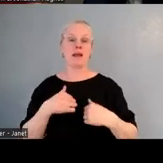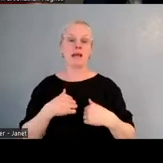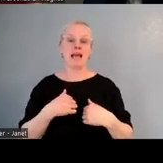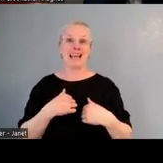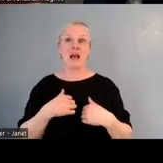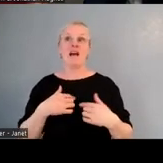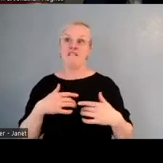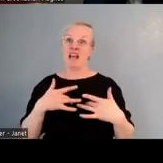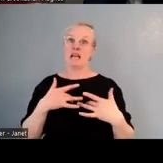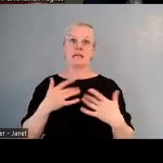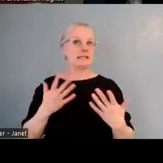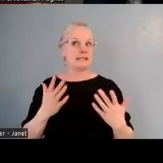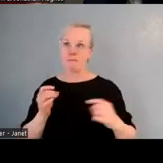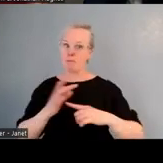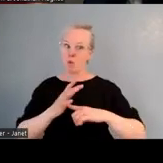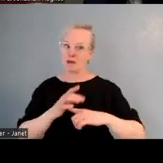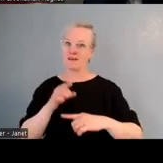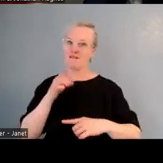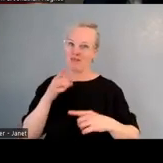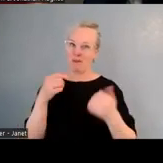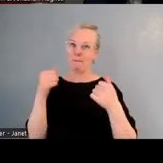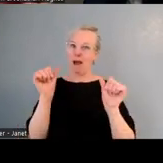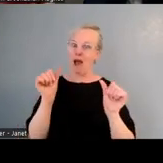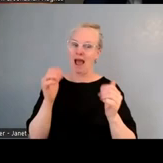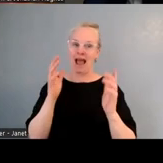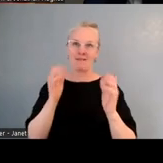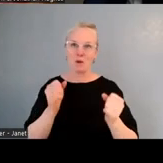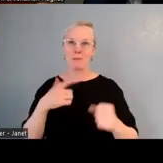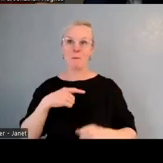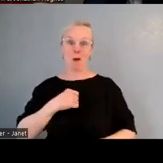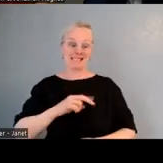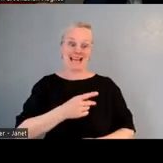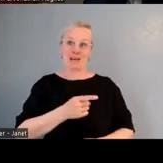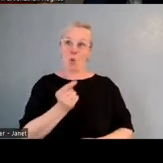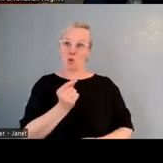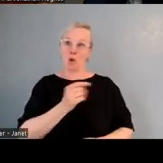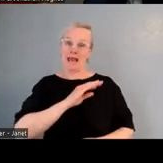because I had to look at a few different options for my son who was about to go into intermediate.